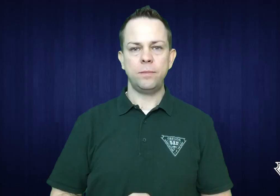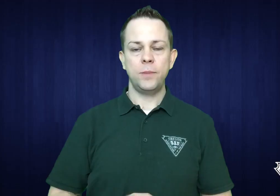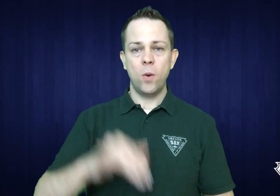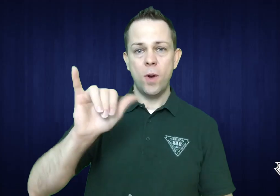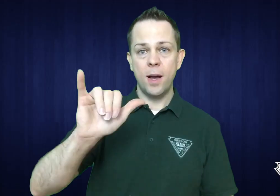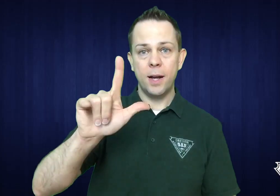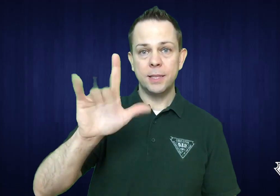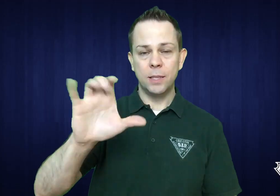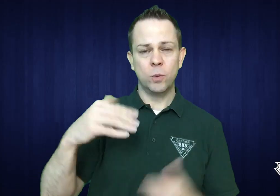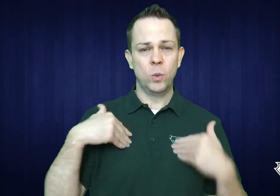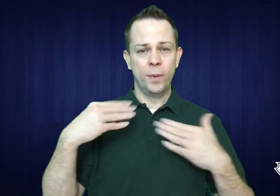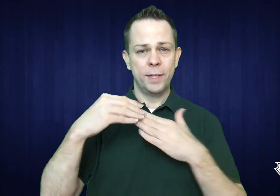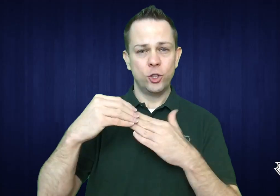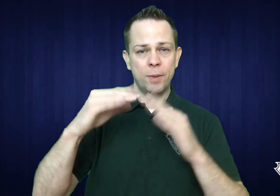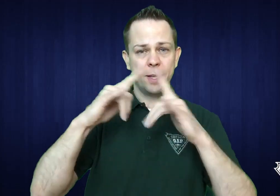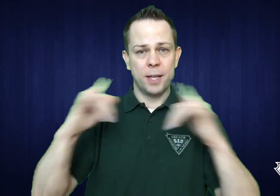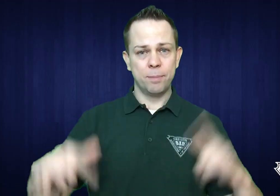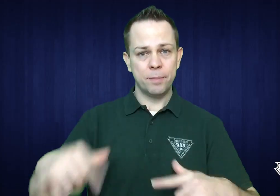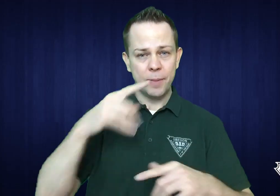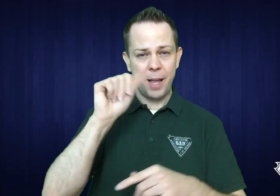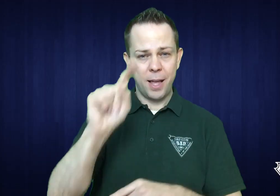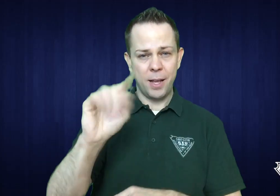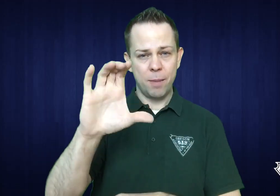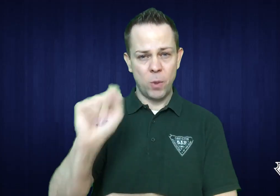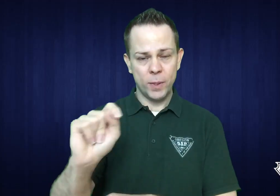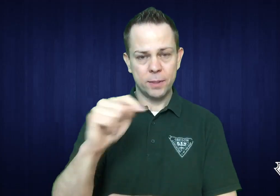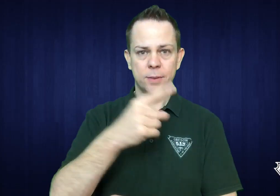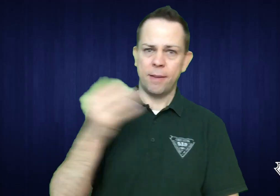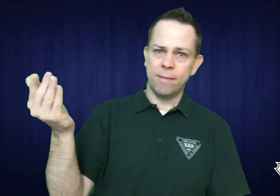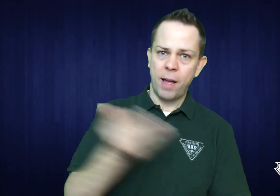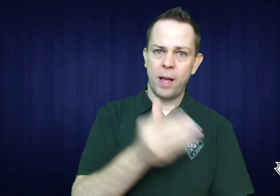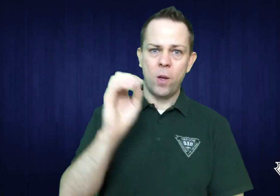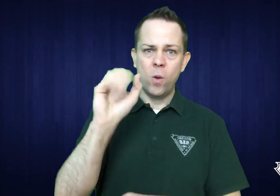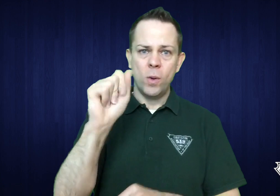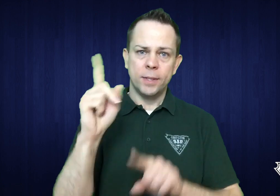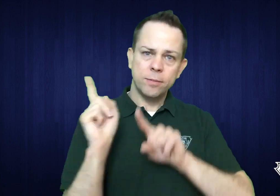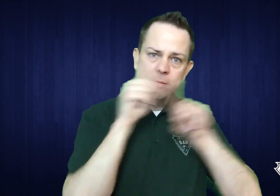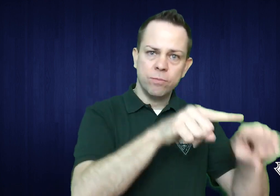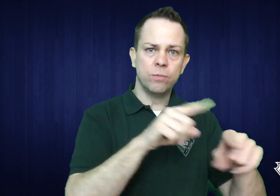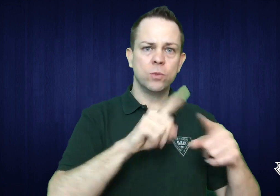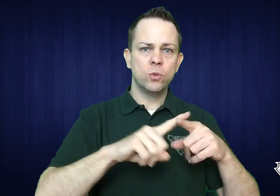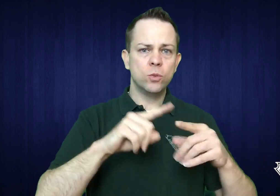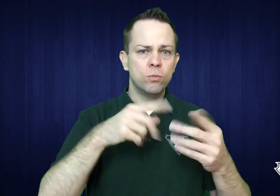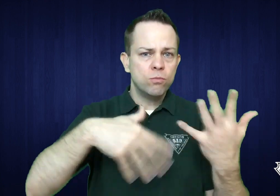YLC in CT invited OAD out to meet and associate